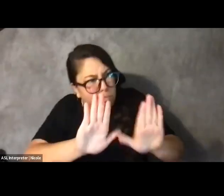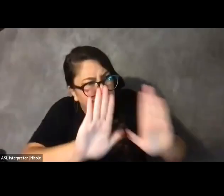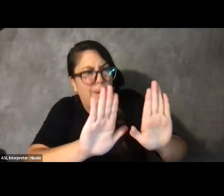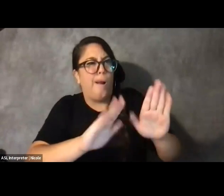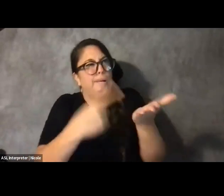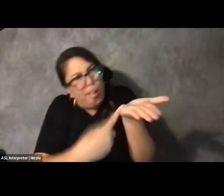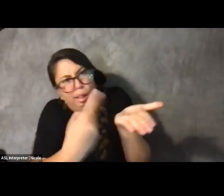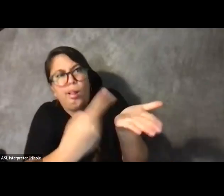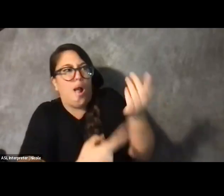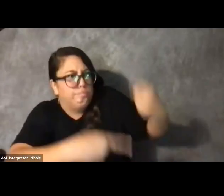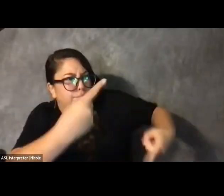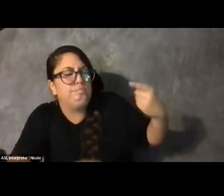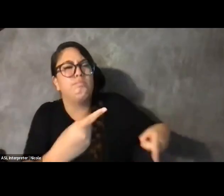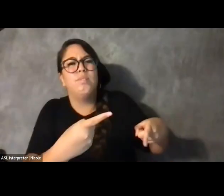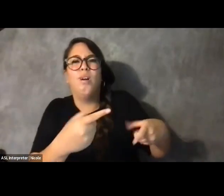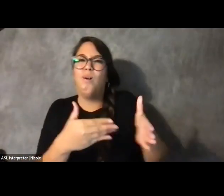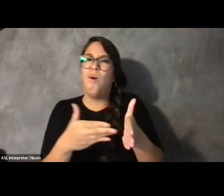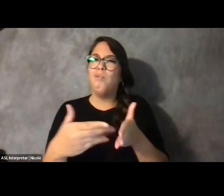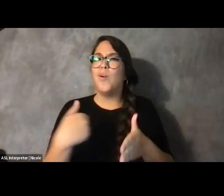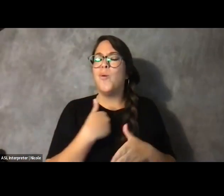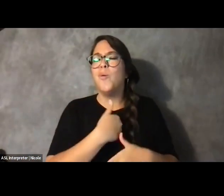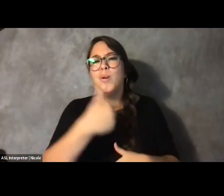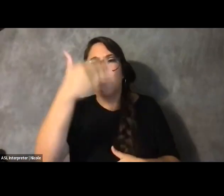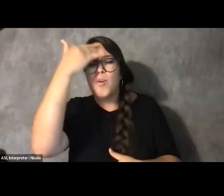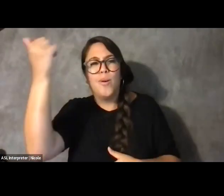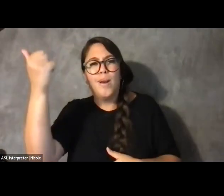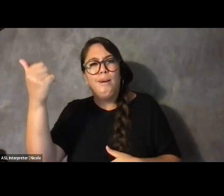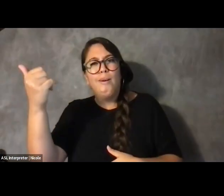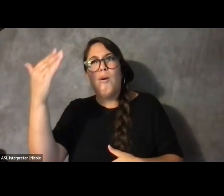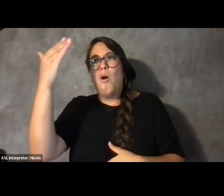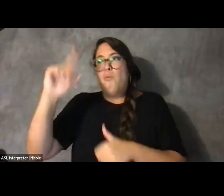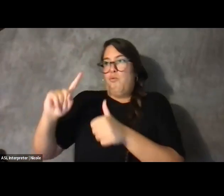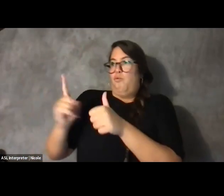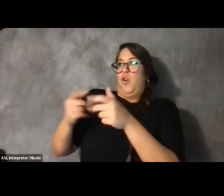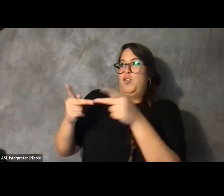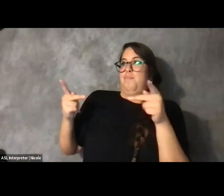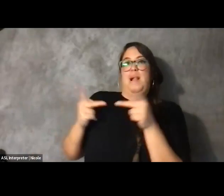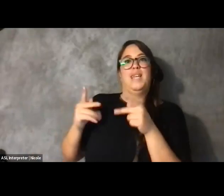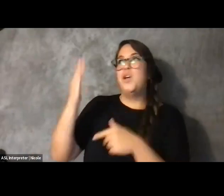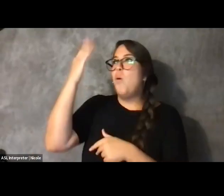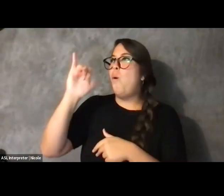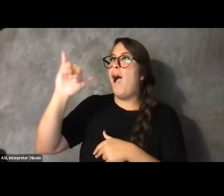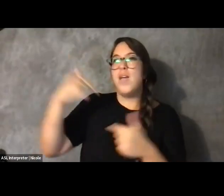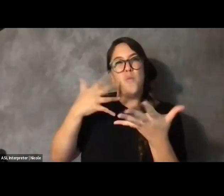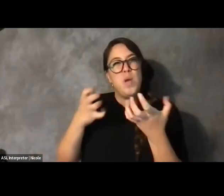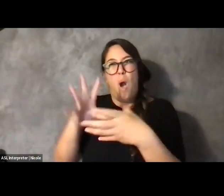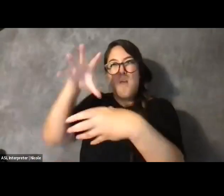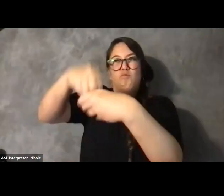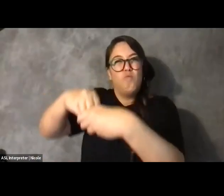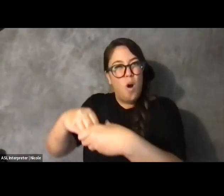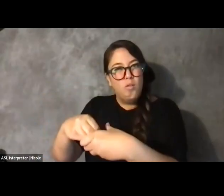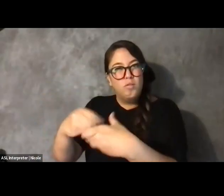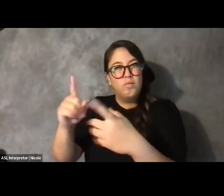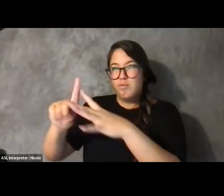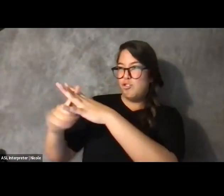that we often forget why we wanted that space in those rooms to begin with.